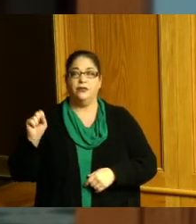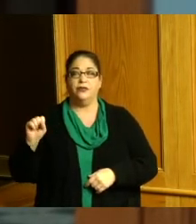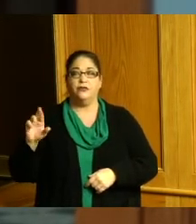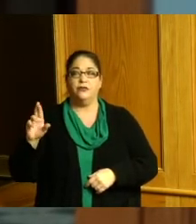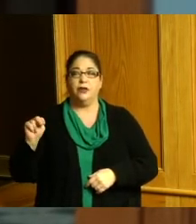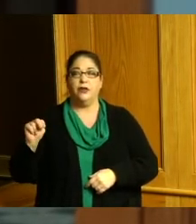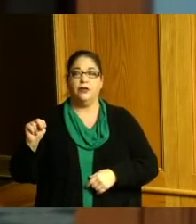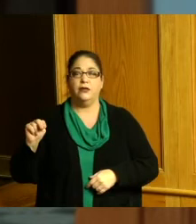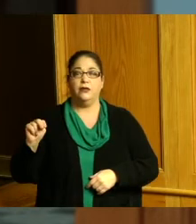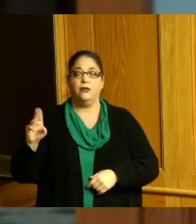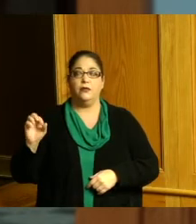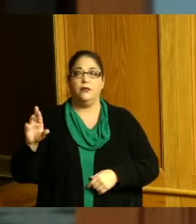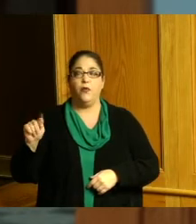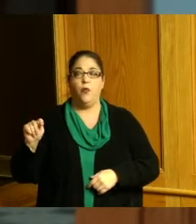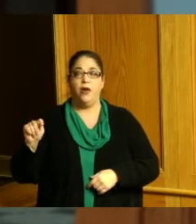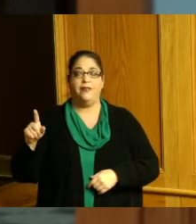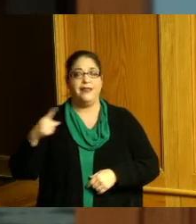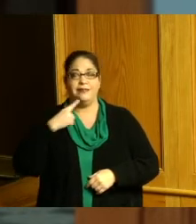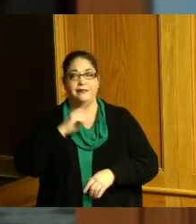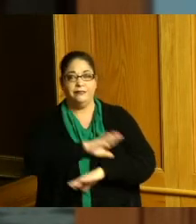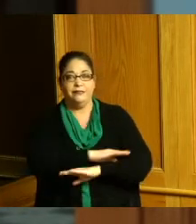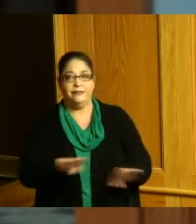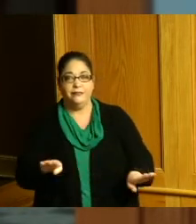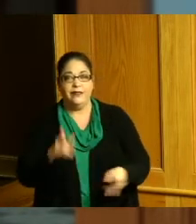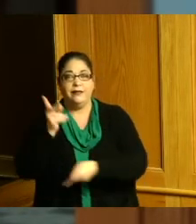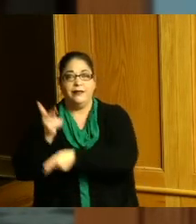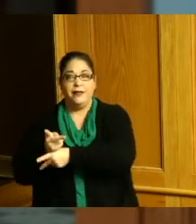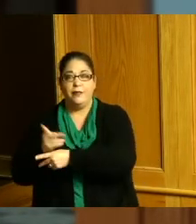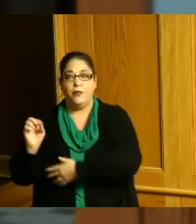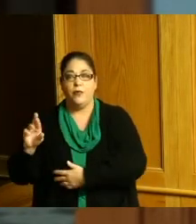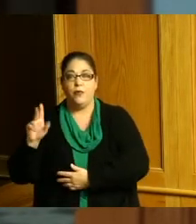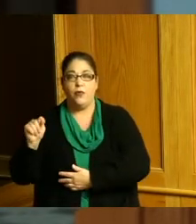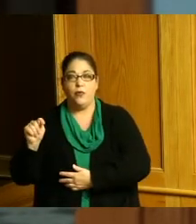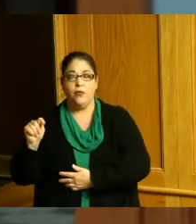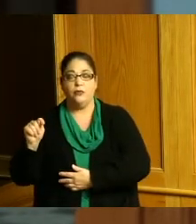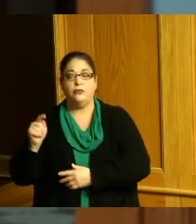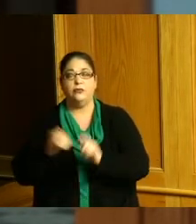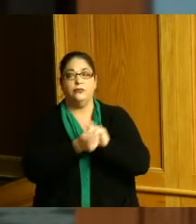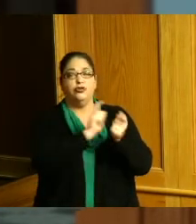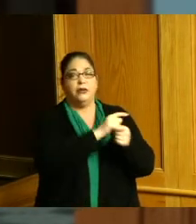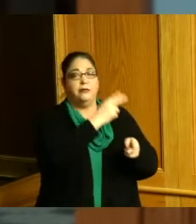it to be Hunters Run Court and this will allow the township to install the proper street blades